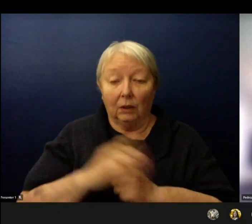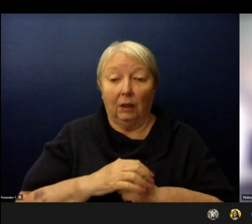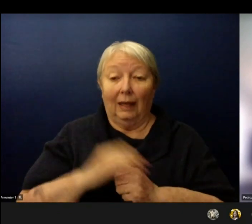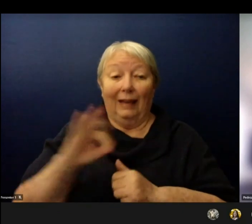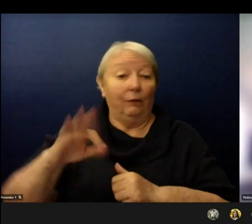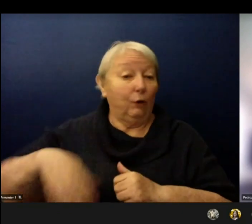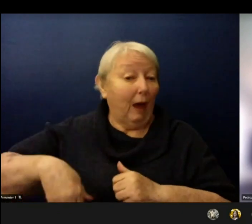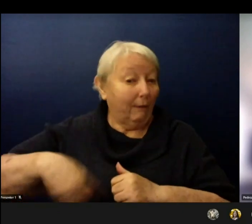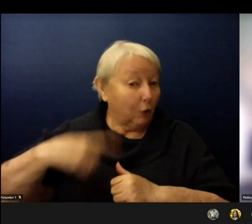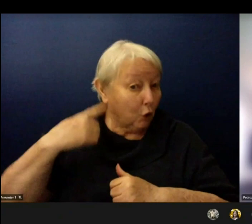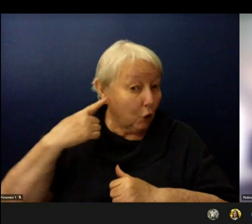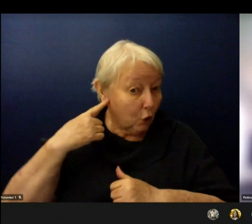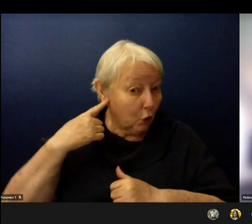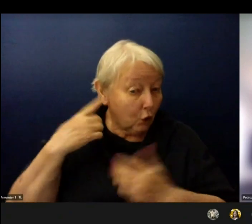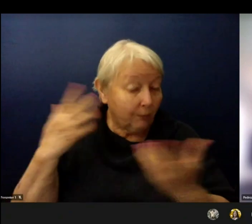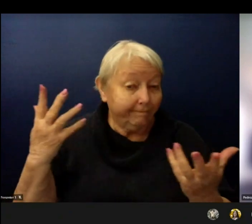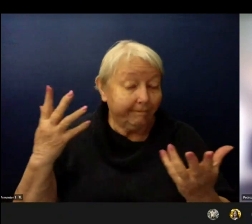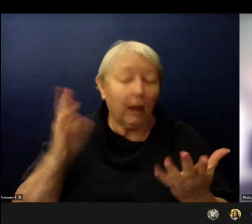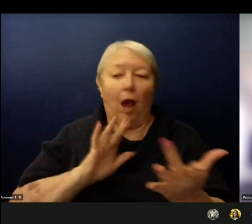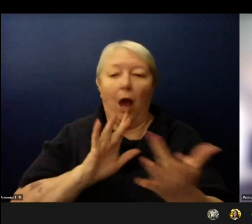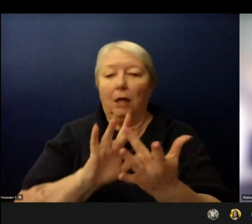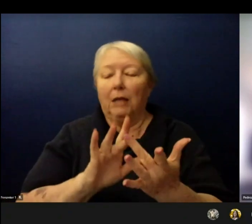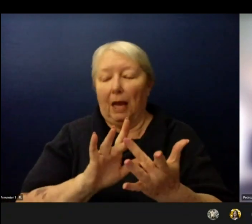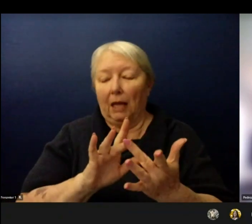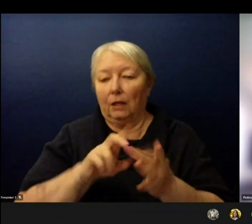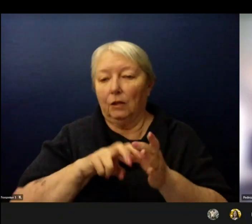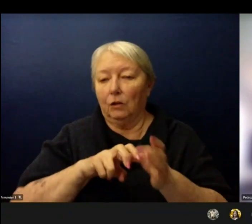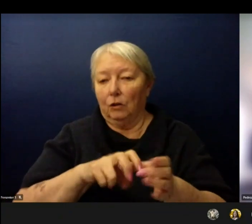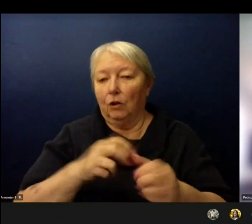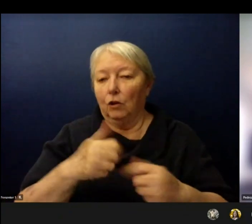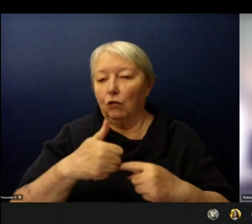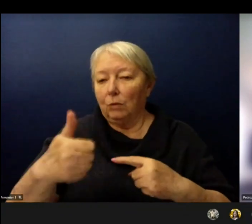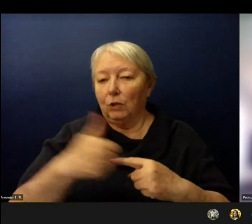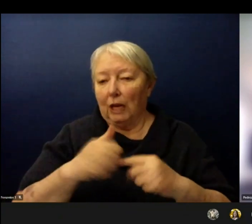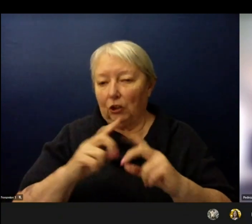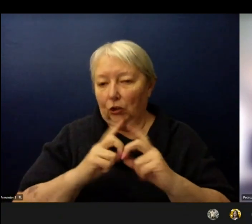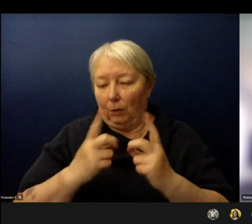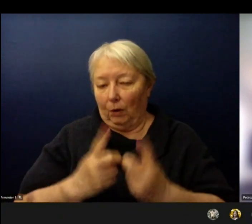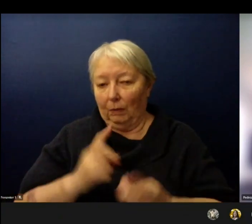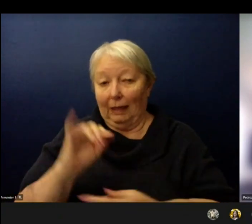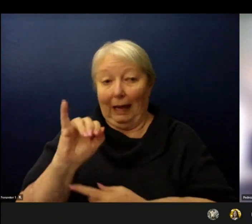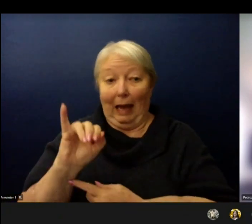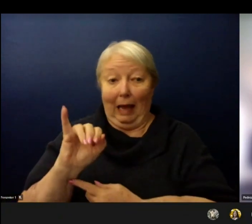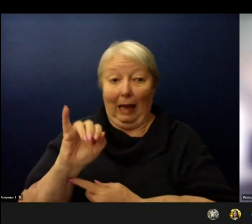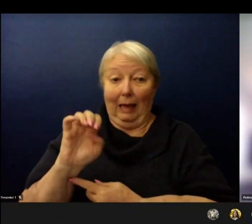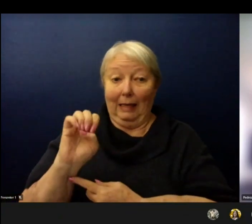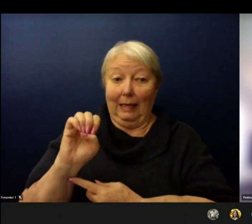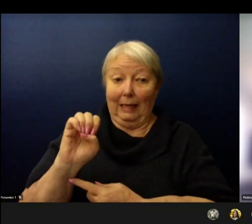Finally I just want to add a couple more things. IEP teams may need to meet to determine if less more